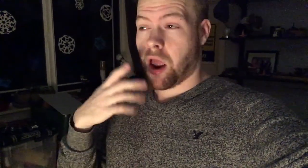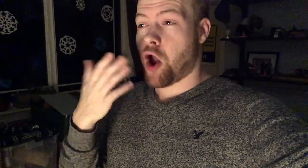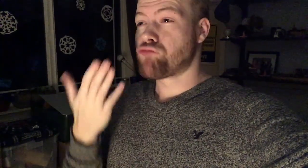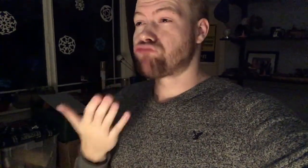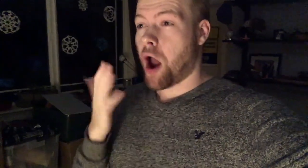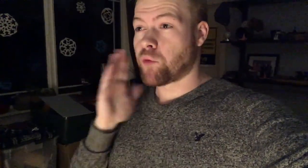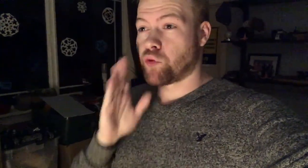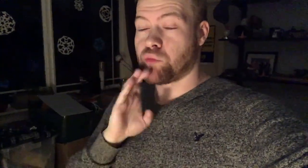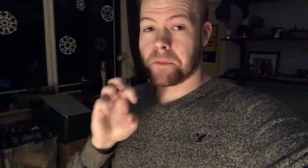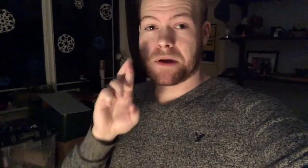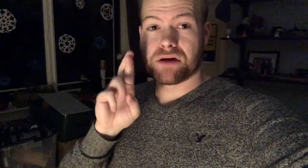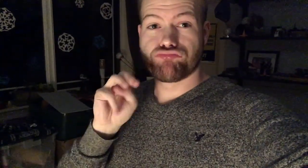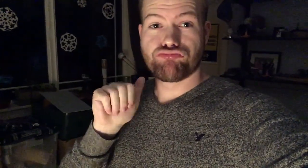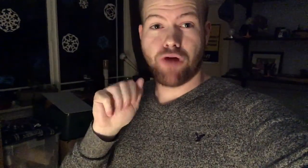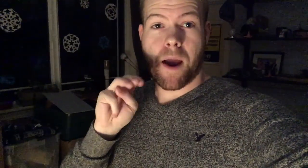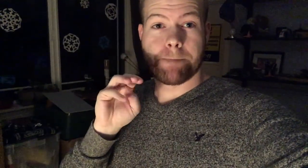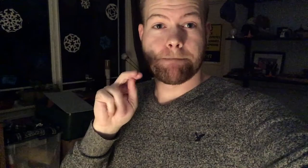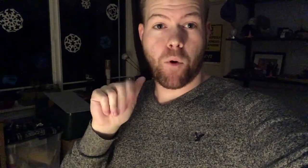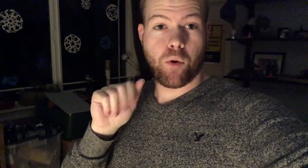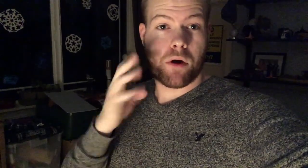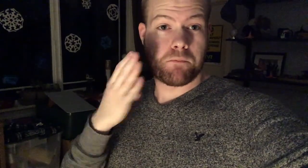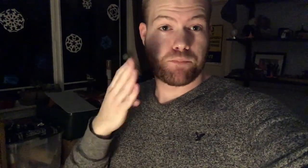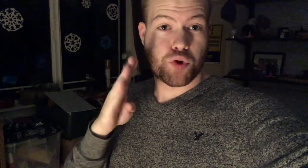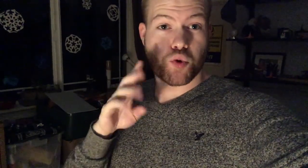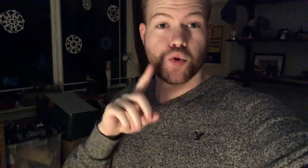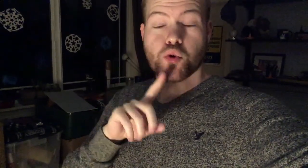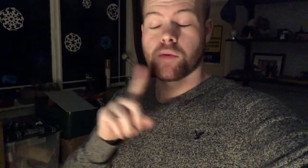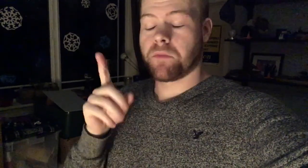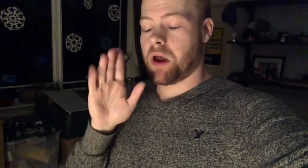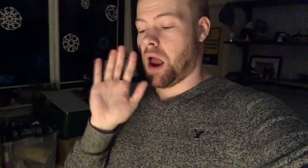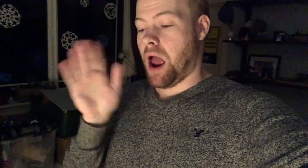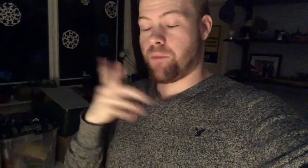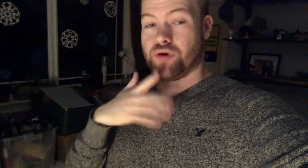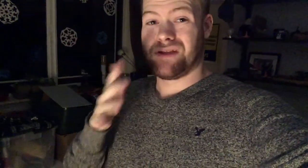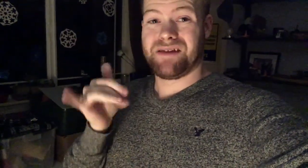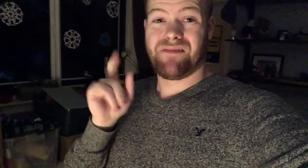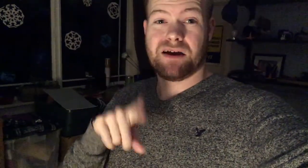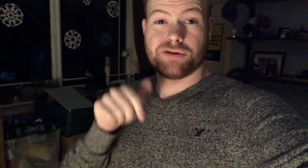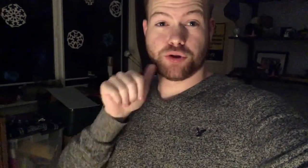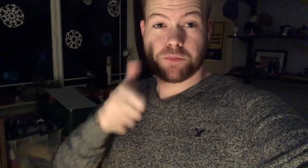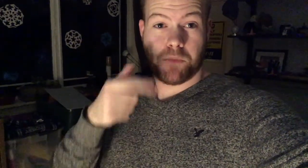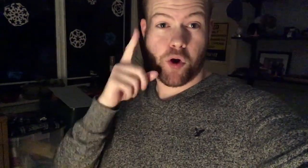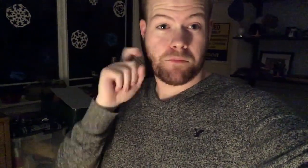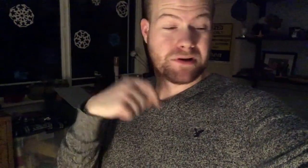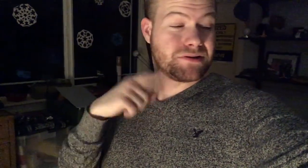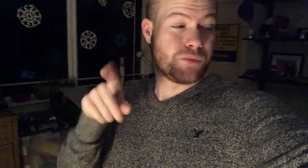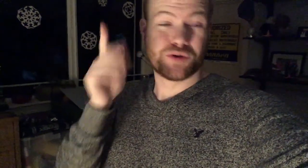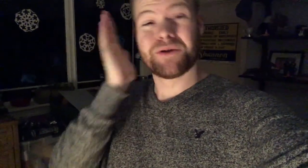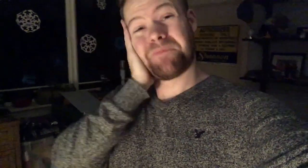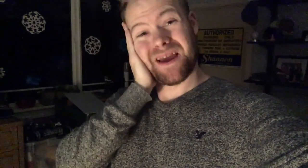Probably will be Ramona Blue, but I'm going to leave that until tomorrow because I'm going to bed.